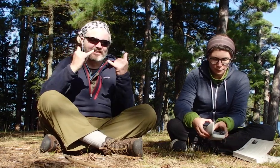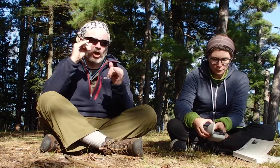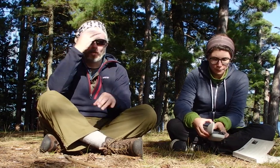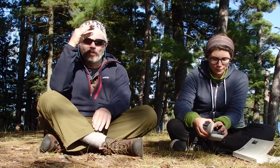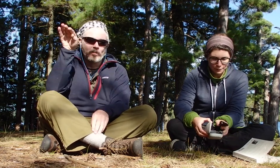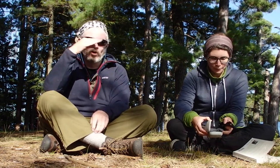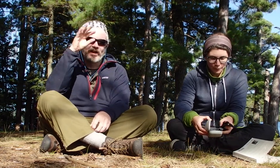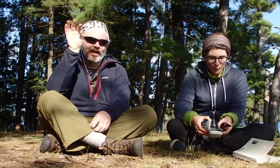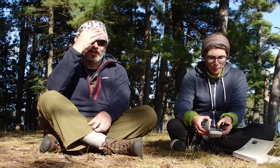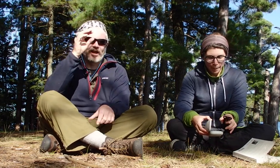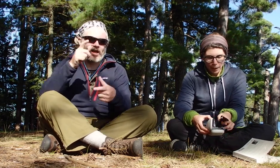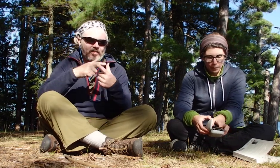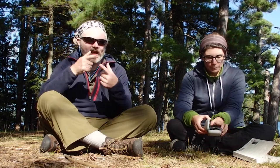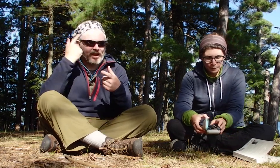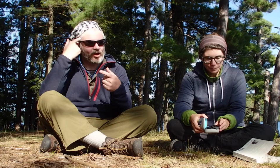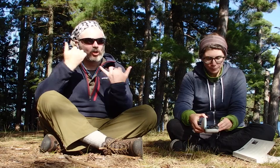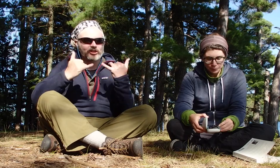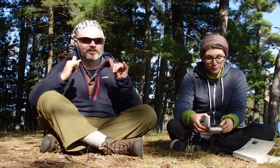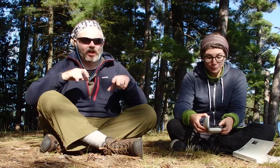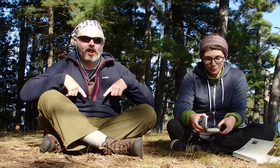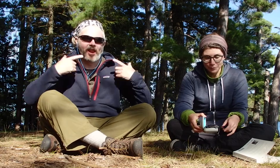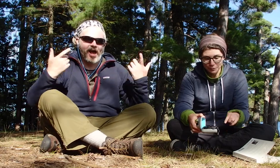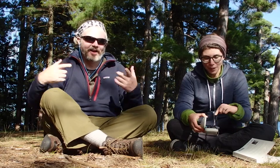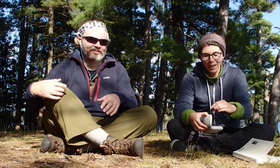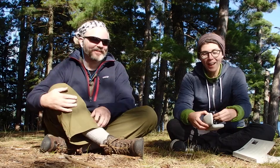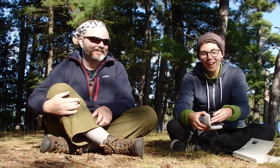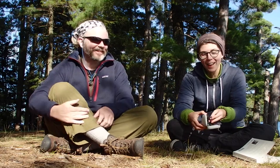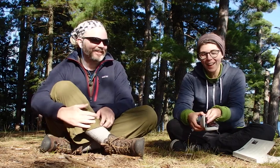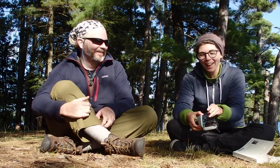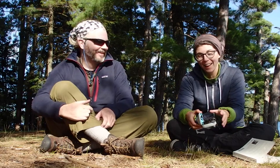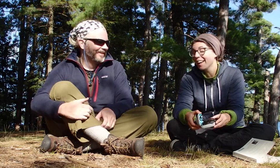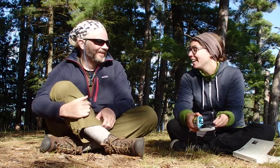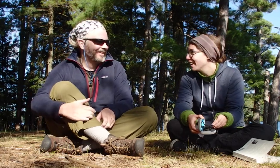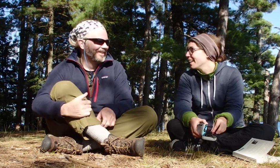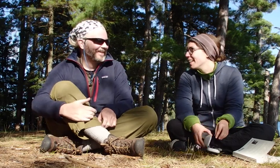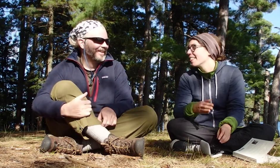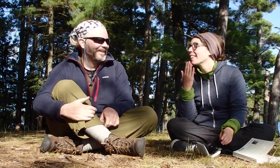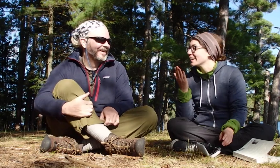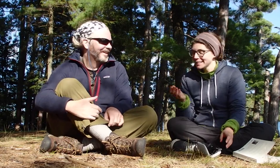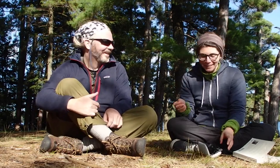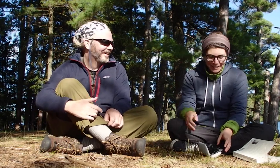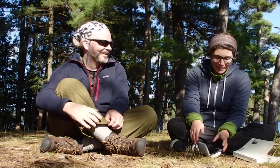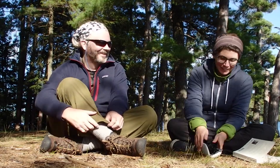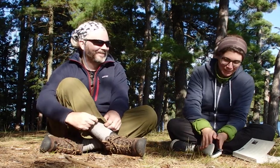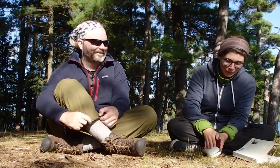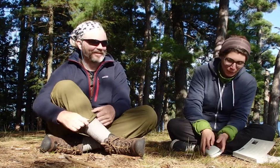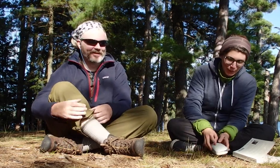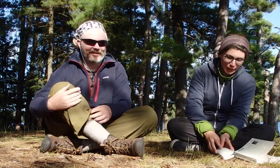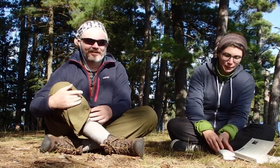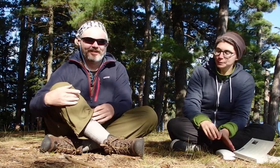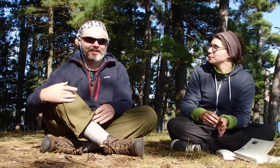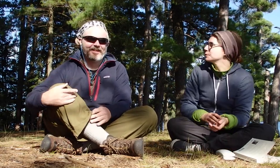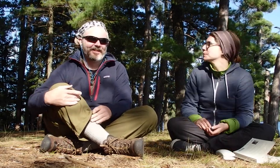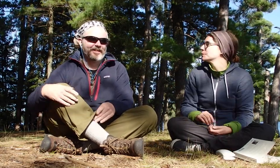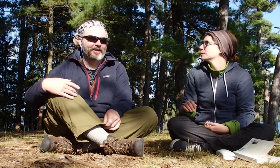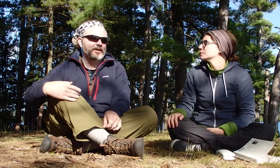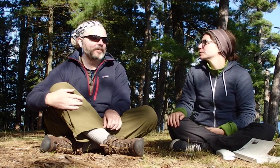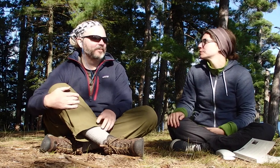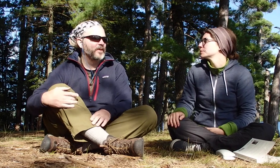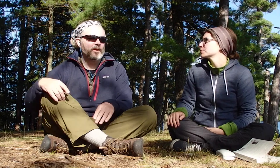If it's still moving then I know she's still alive. Hahaha, thanks.